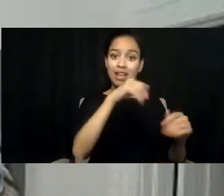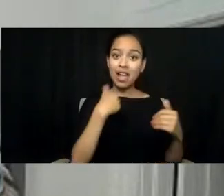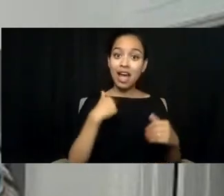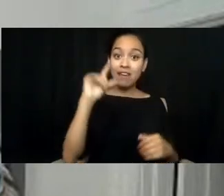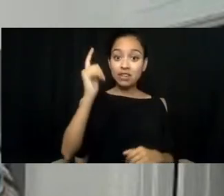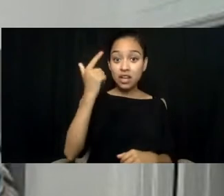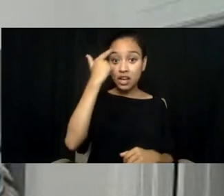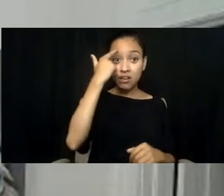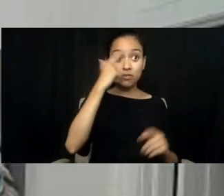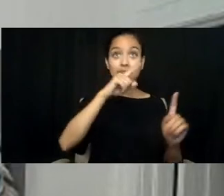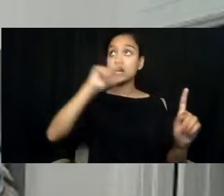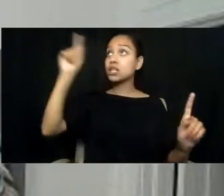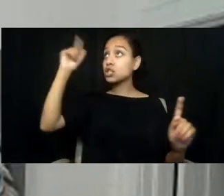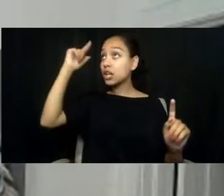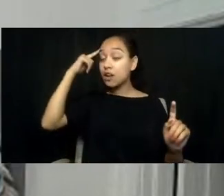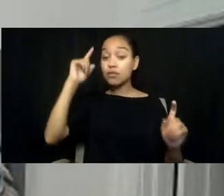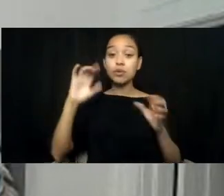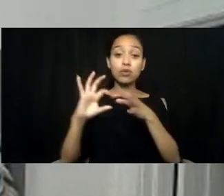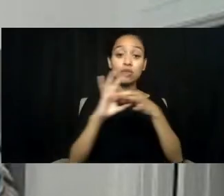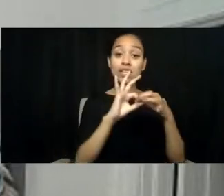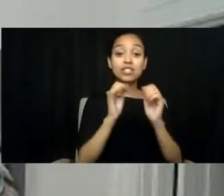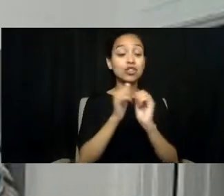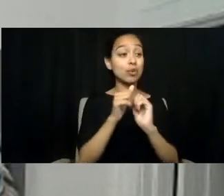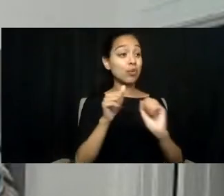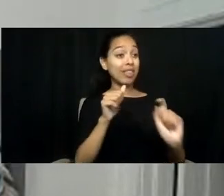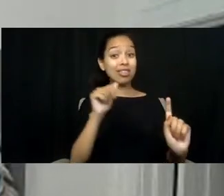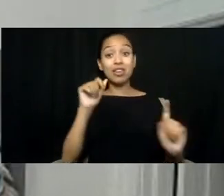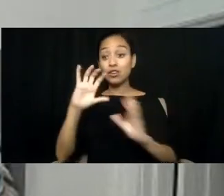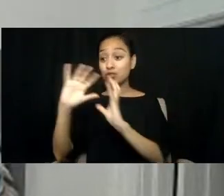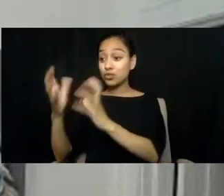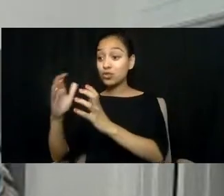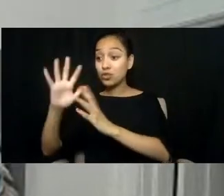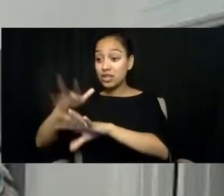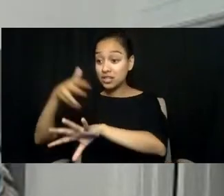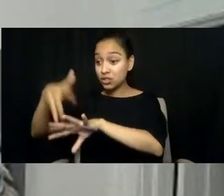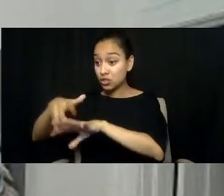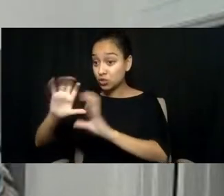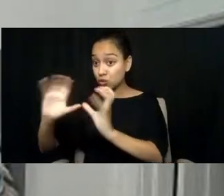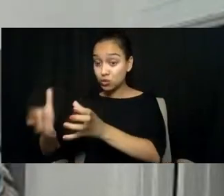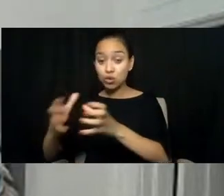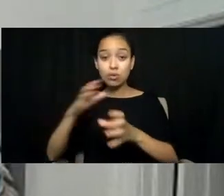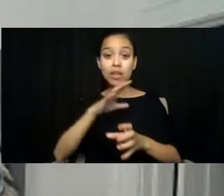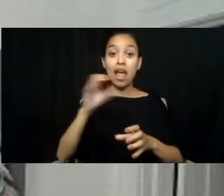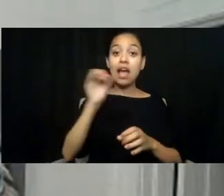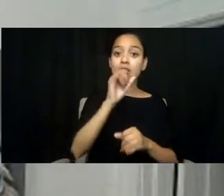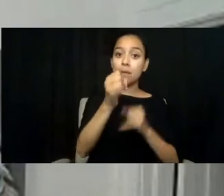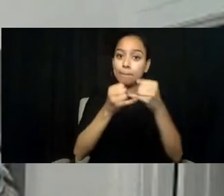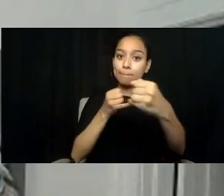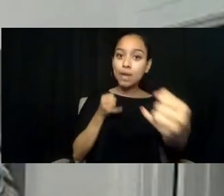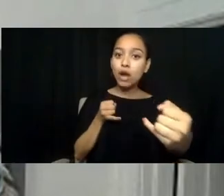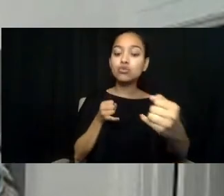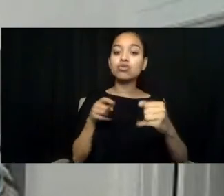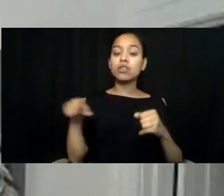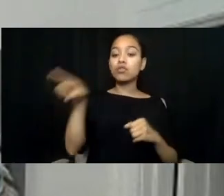with the tribes within their boundaries, so for those tribal citizens who are dual citizens